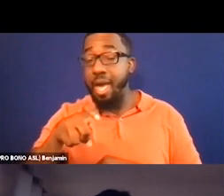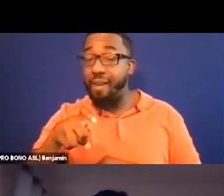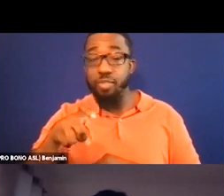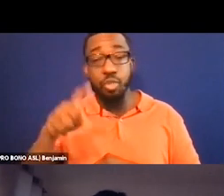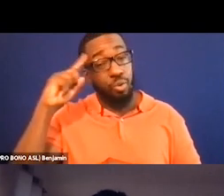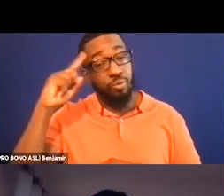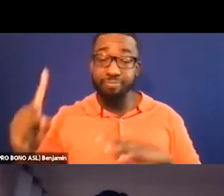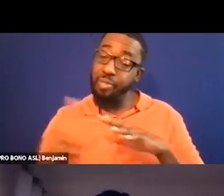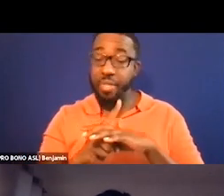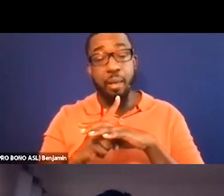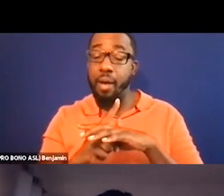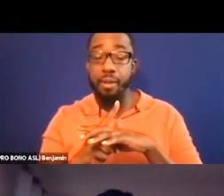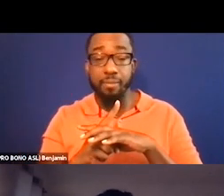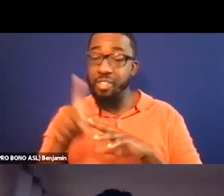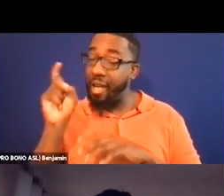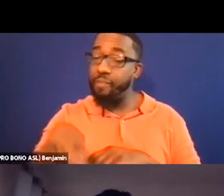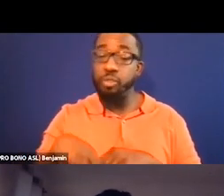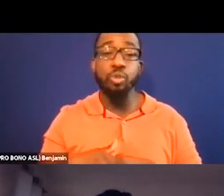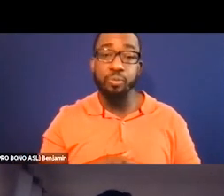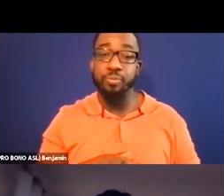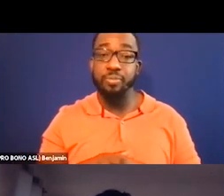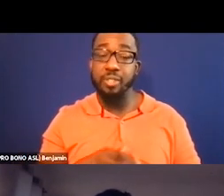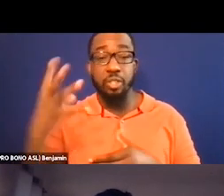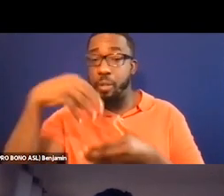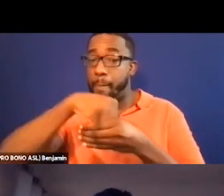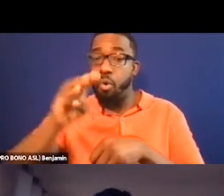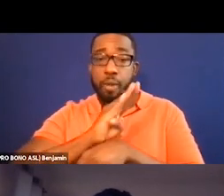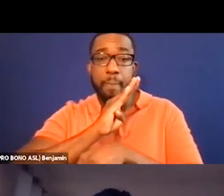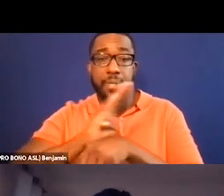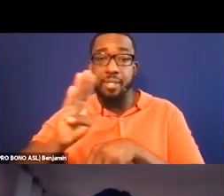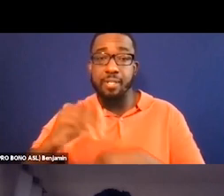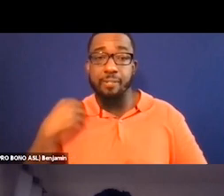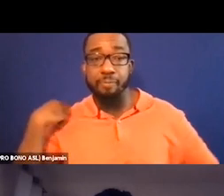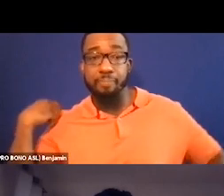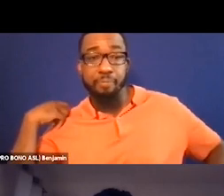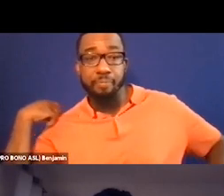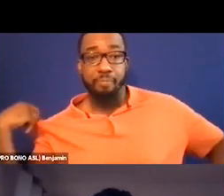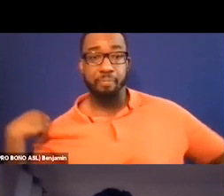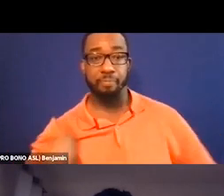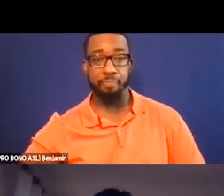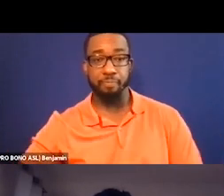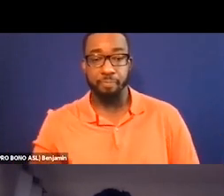of every other cost of your festival, the cost of doing business. Emily tell me if I'm correct but I